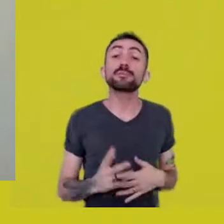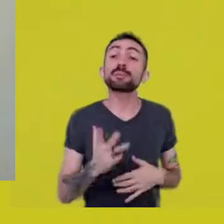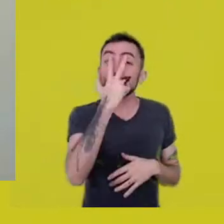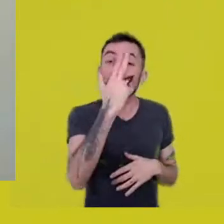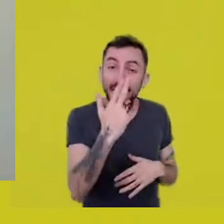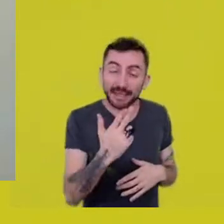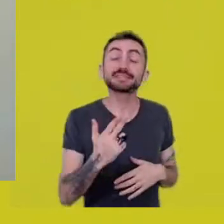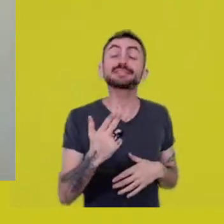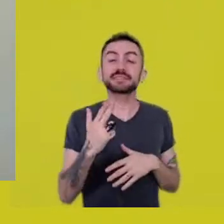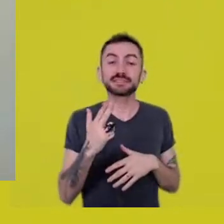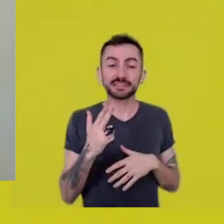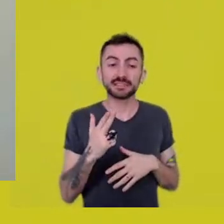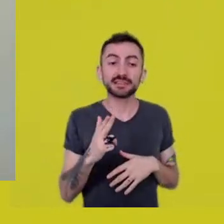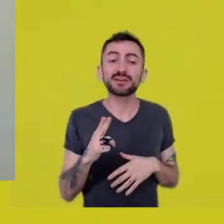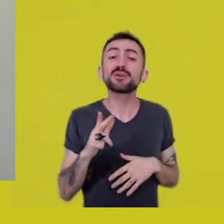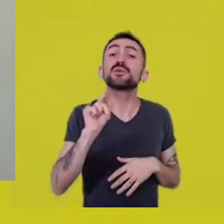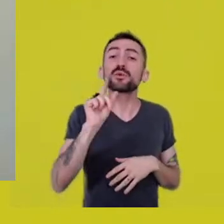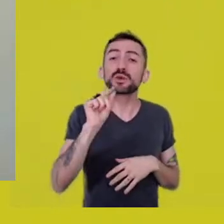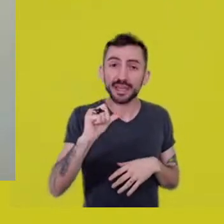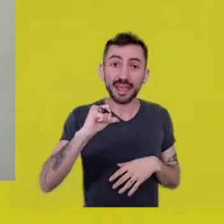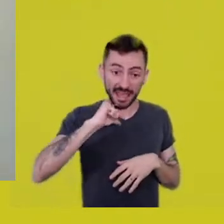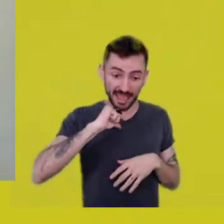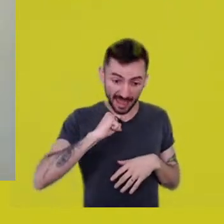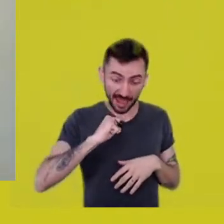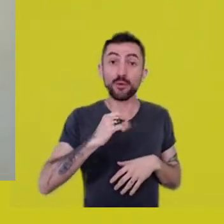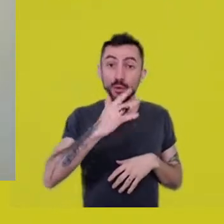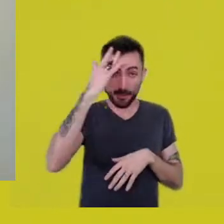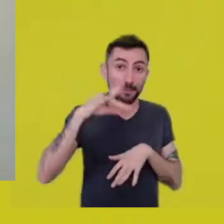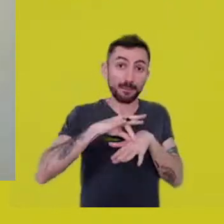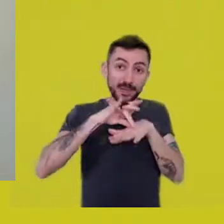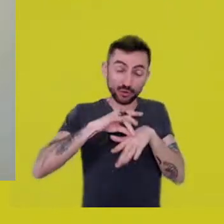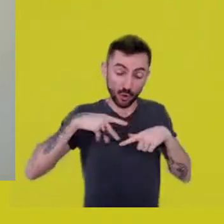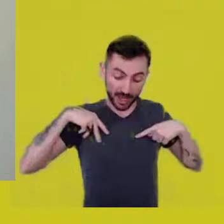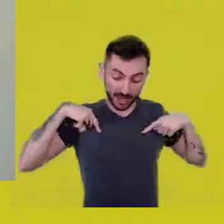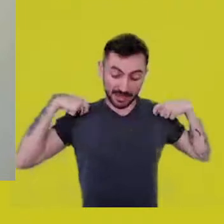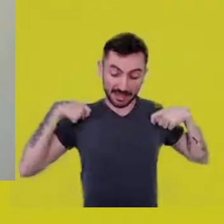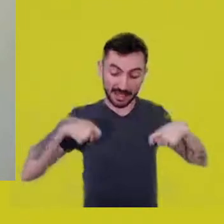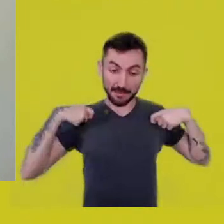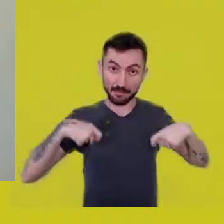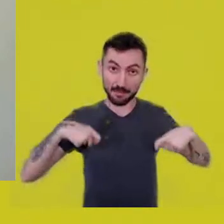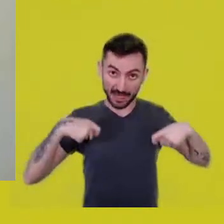from my demand as person within a great circle